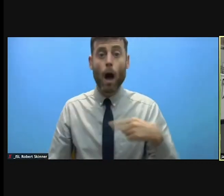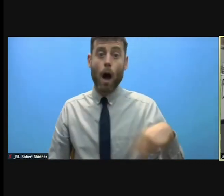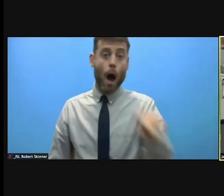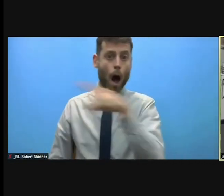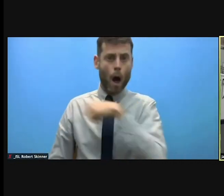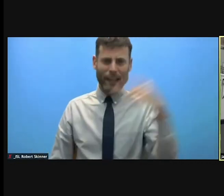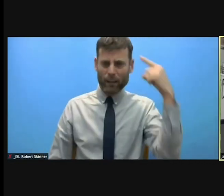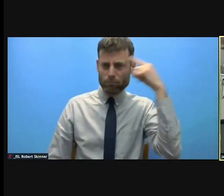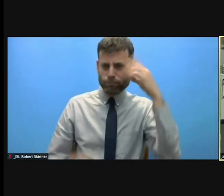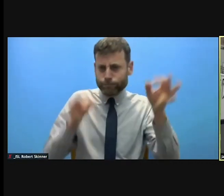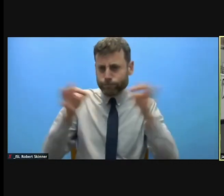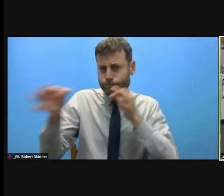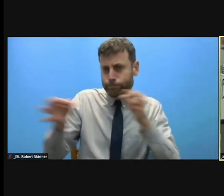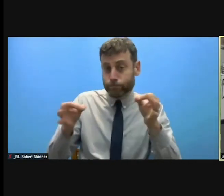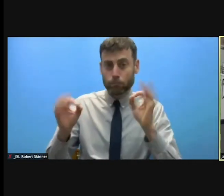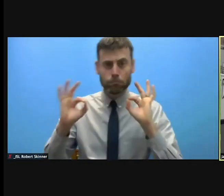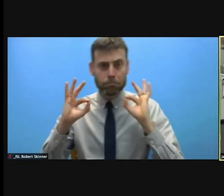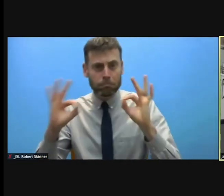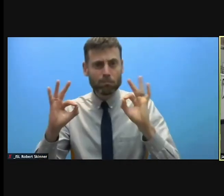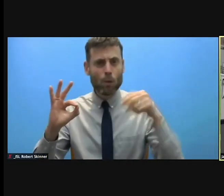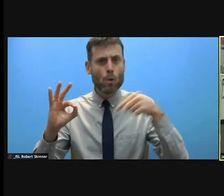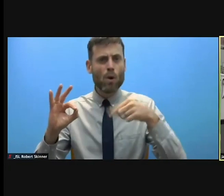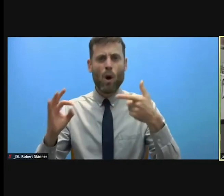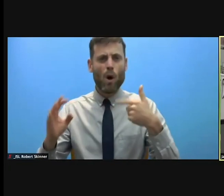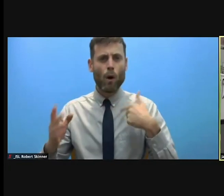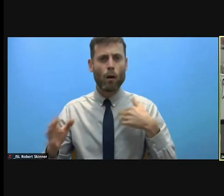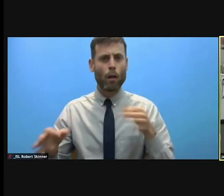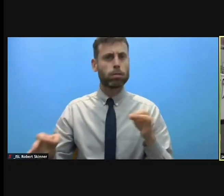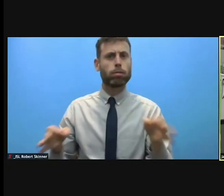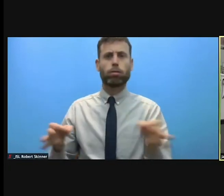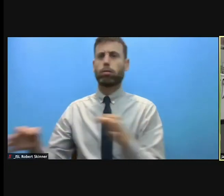Let's not be naive. It's not going to be a little more money